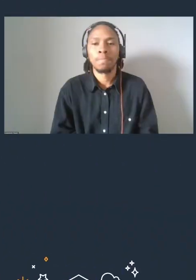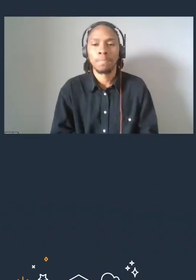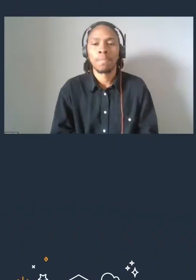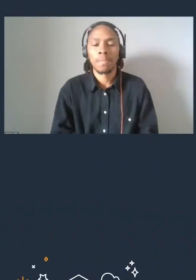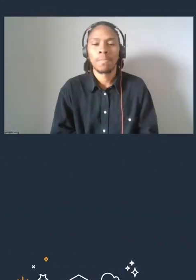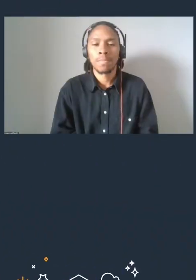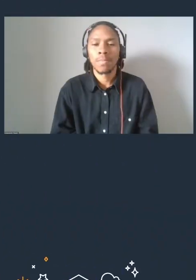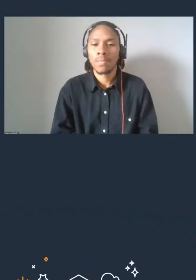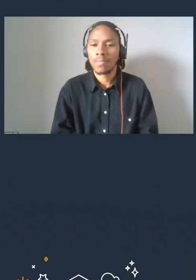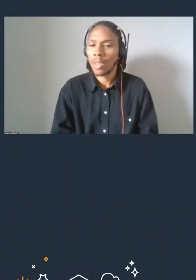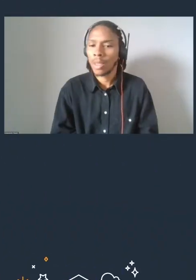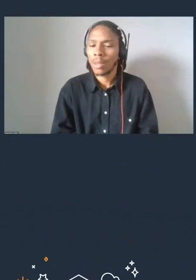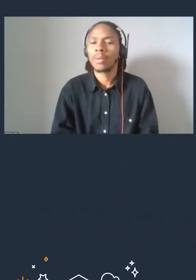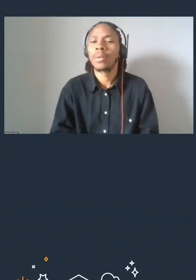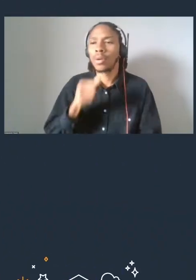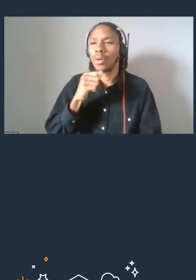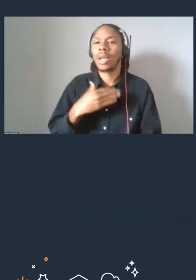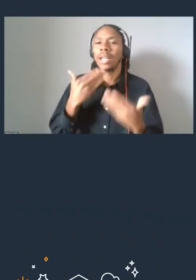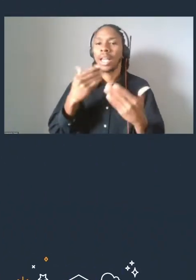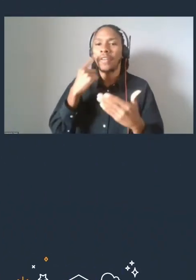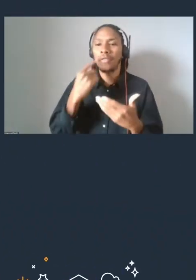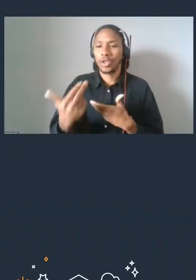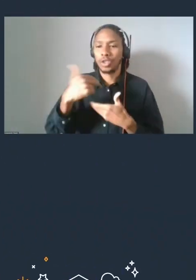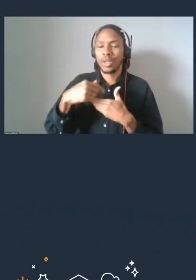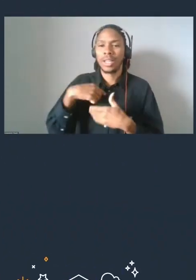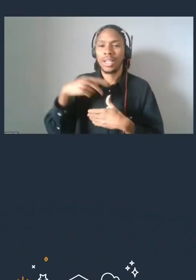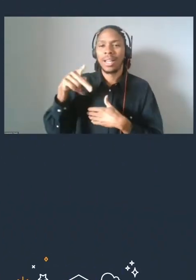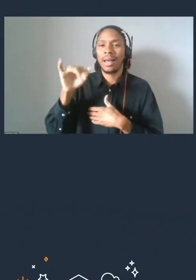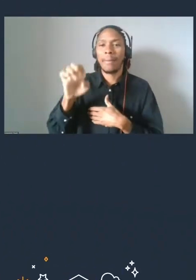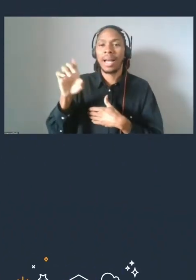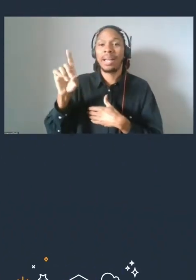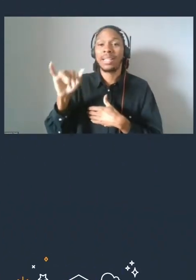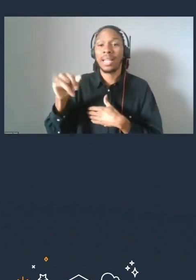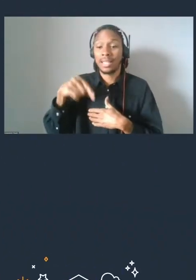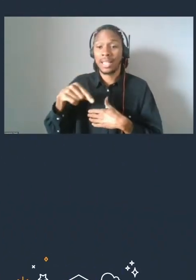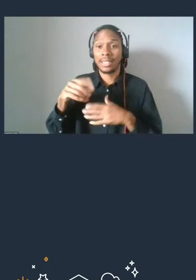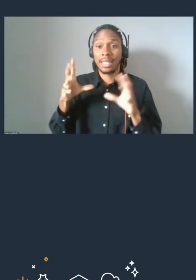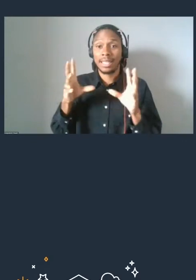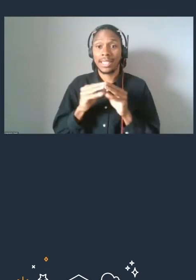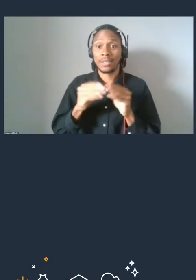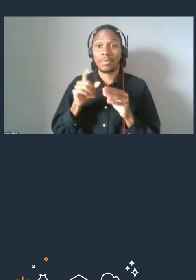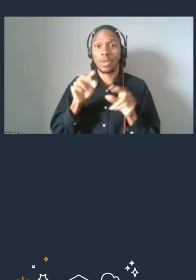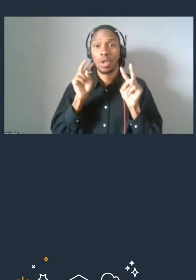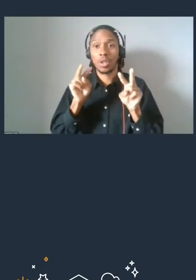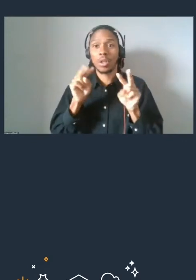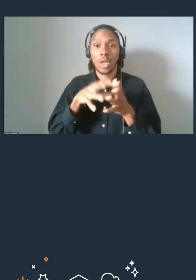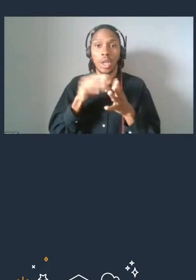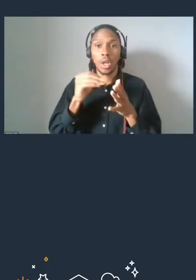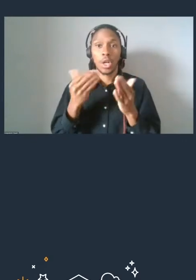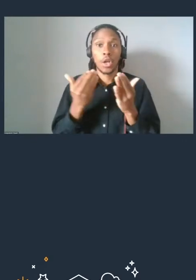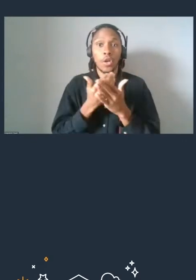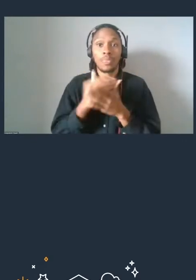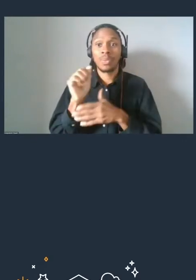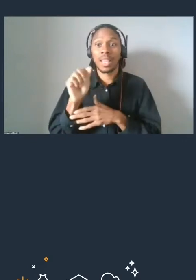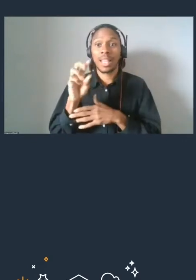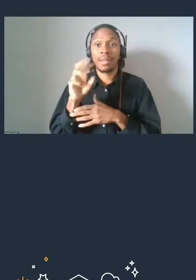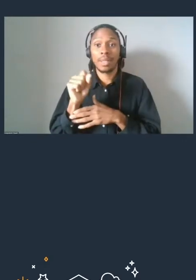Thank you for joining us on Pi Day. In this Badge That session, you can look forward to learning about our new AWS learning badge offerings.